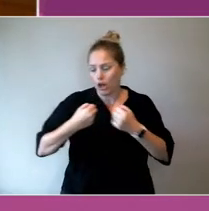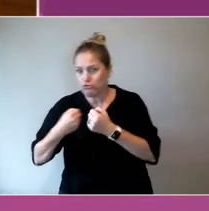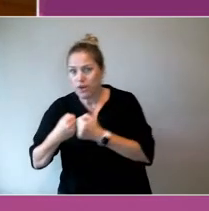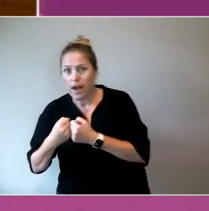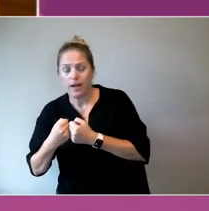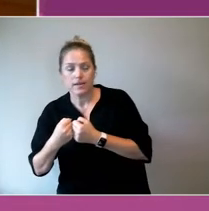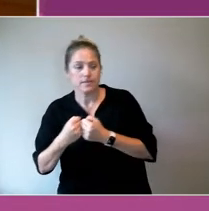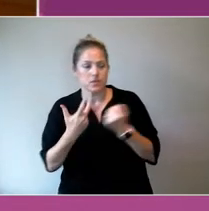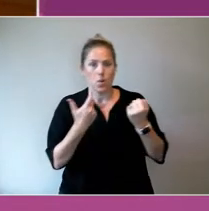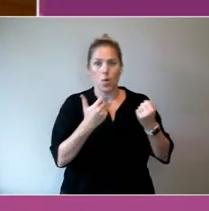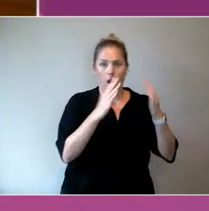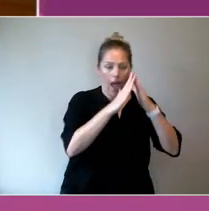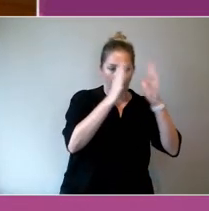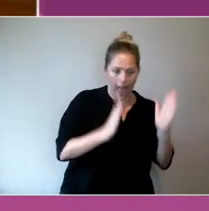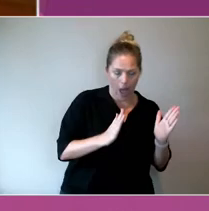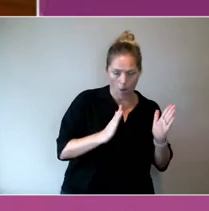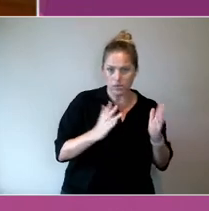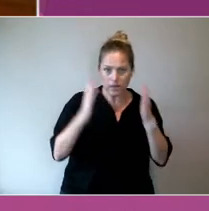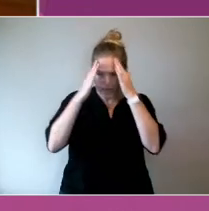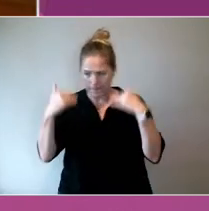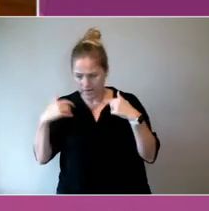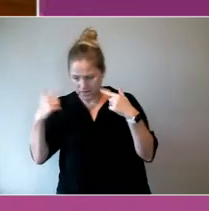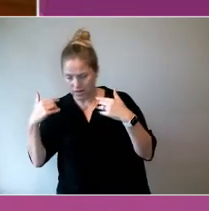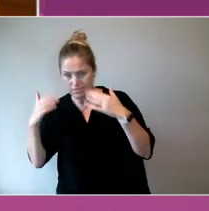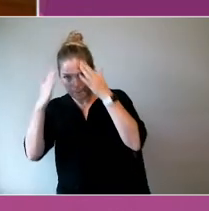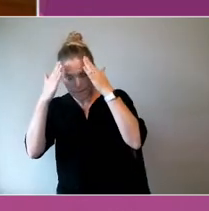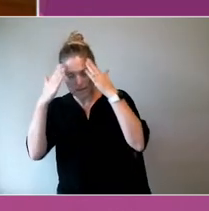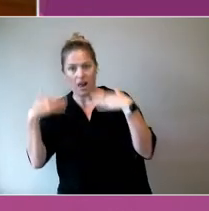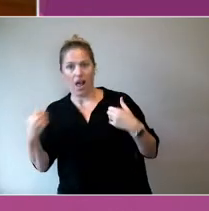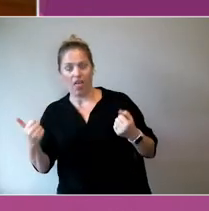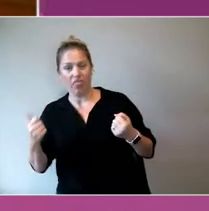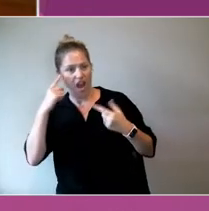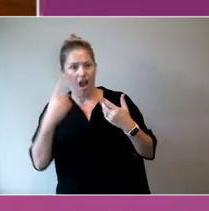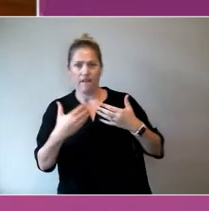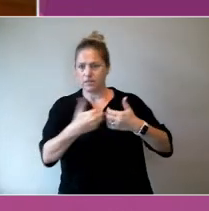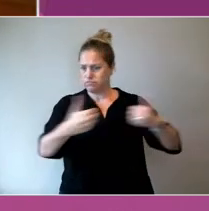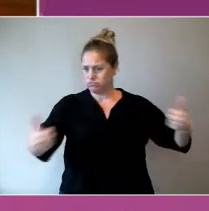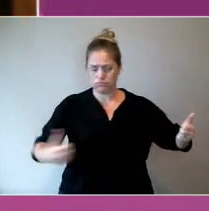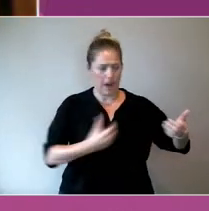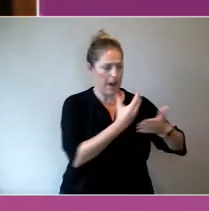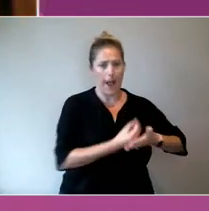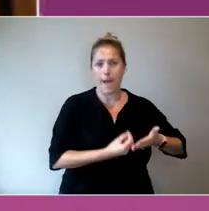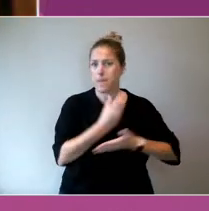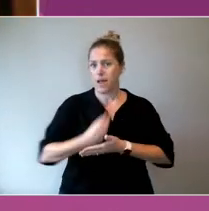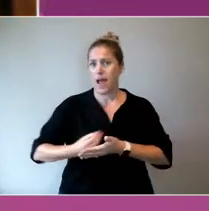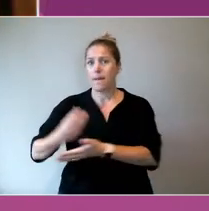So if we expand that out to the broader community spectrum, it's a need to bridge those gaps